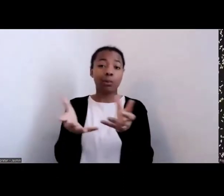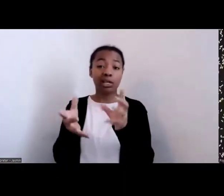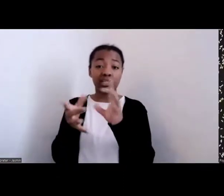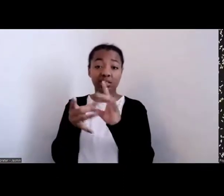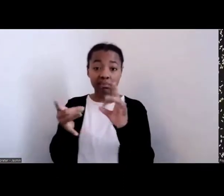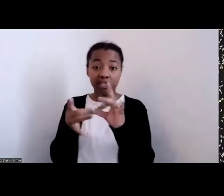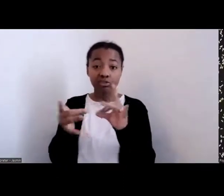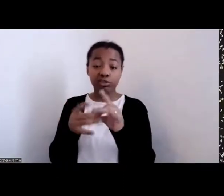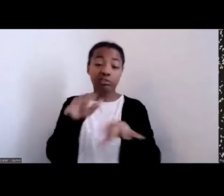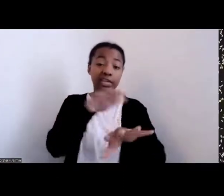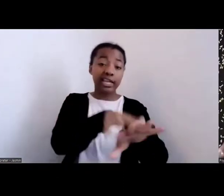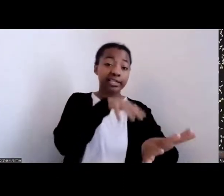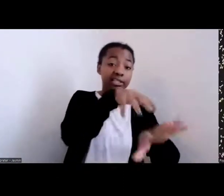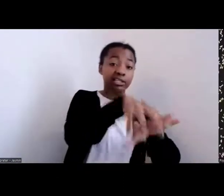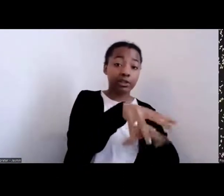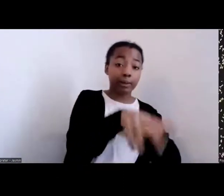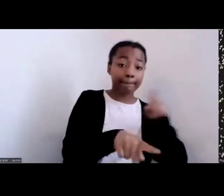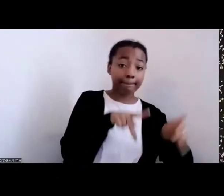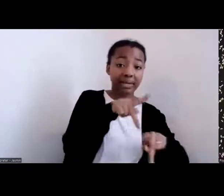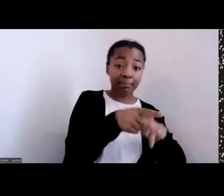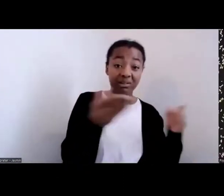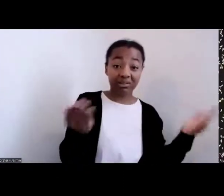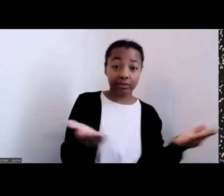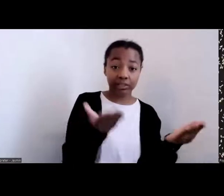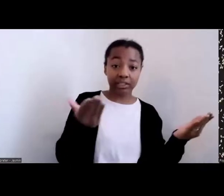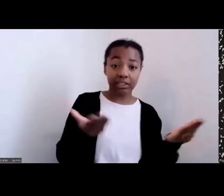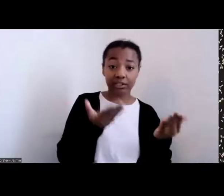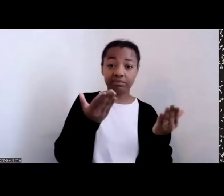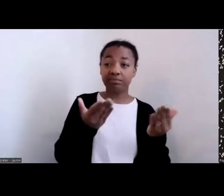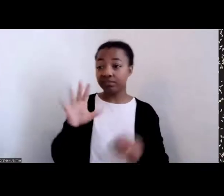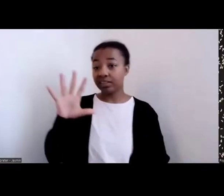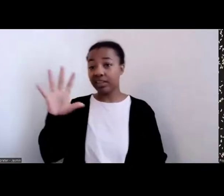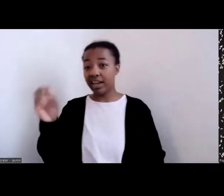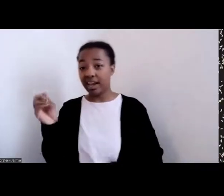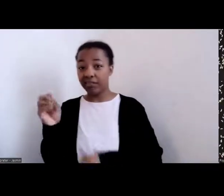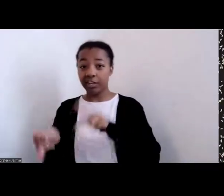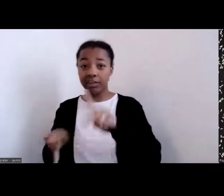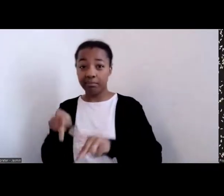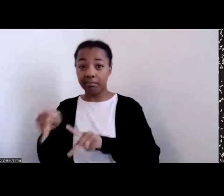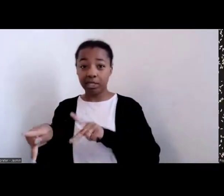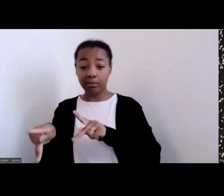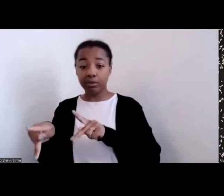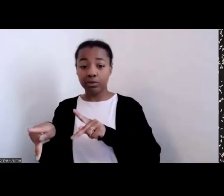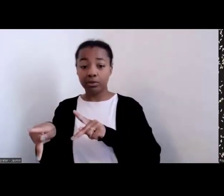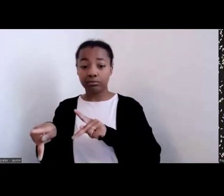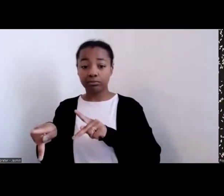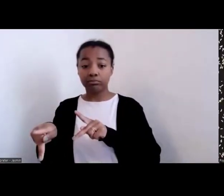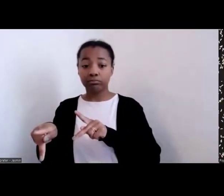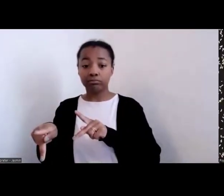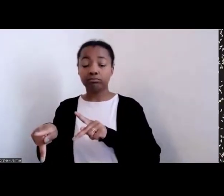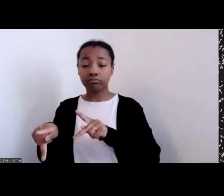country and Africans as well as settlers, European settlers.